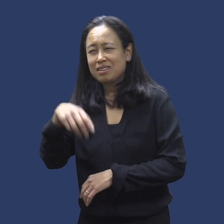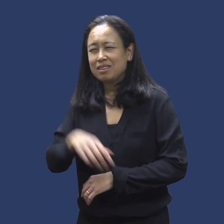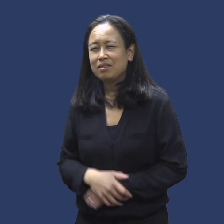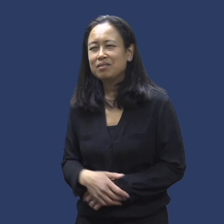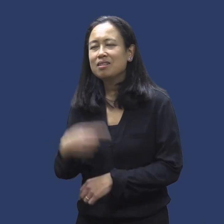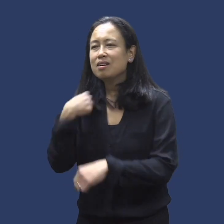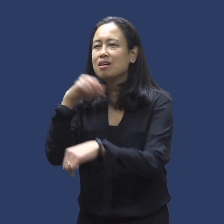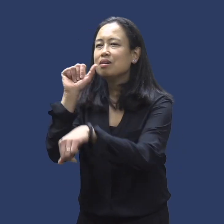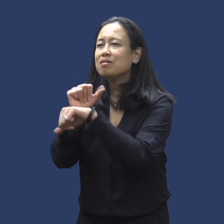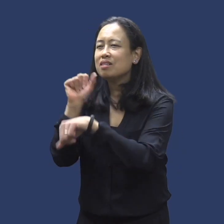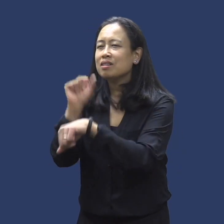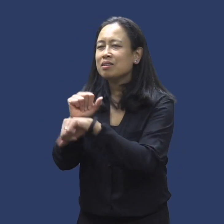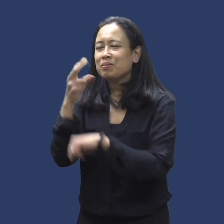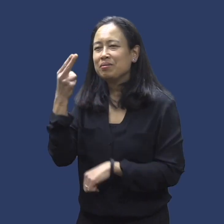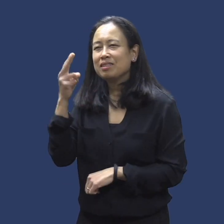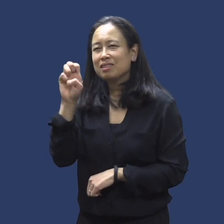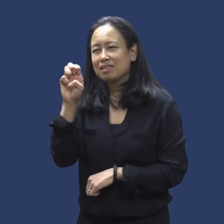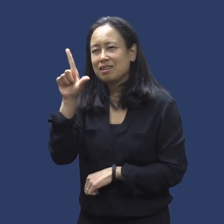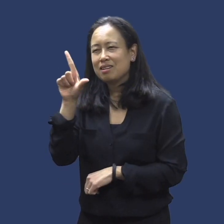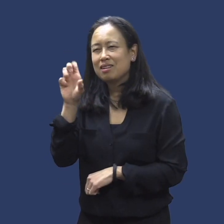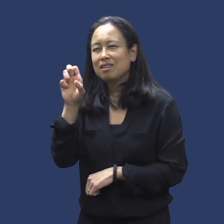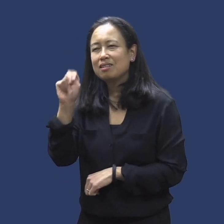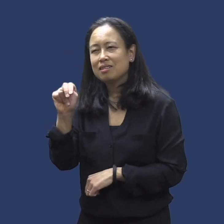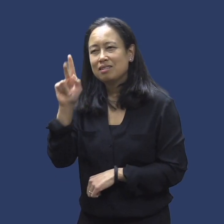I am deaf-blind and I work at the Helen Keller National